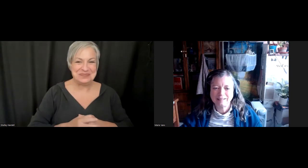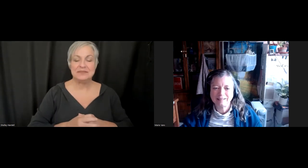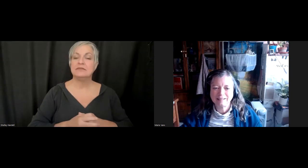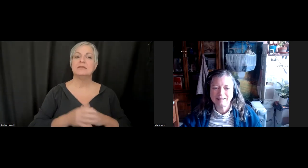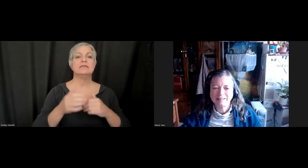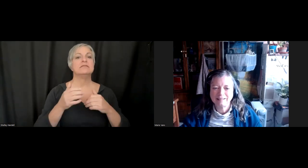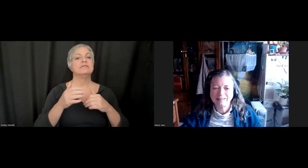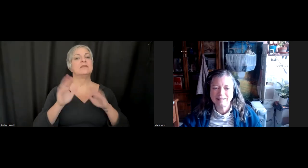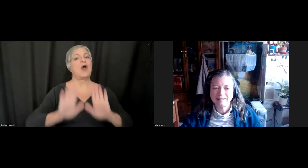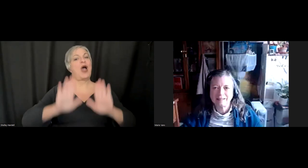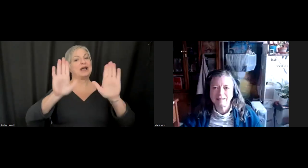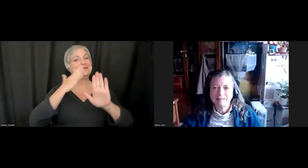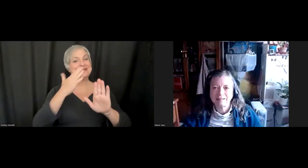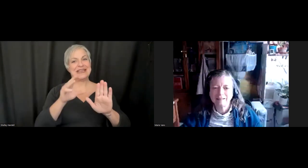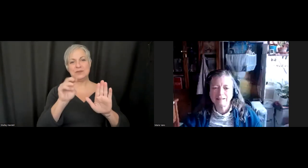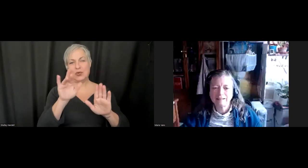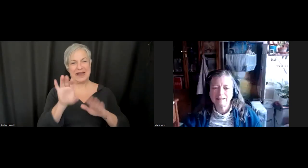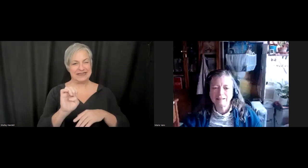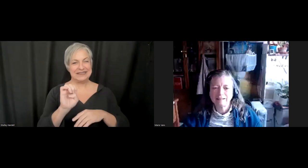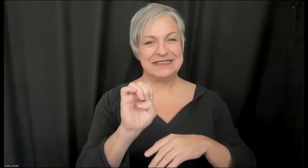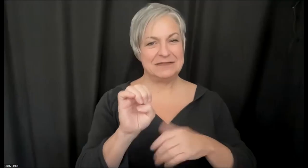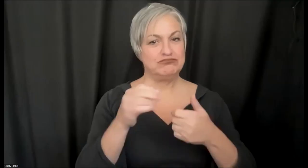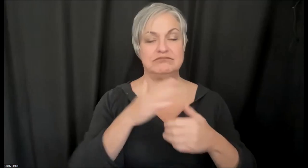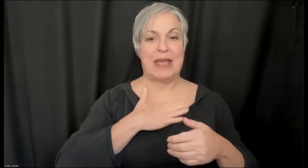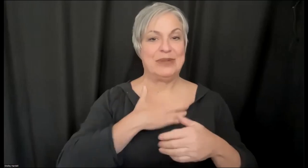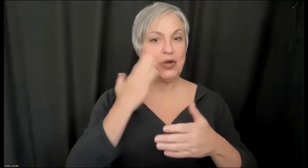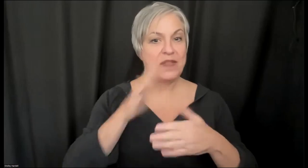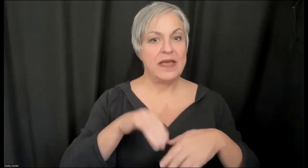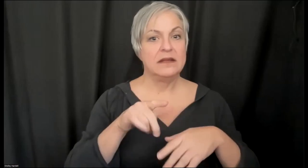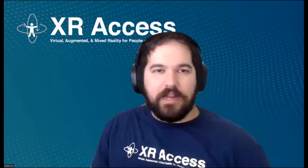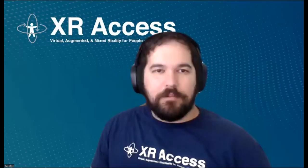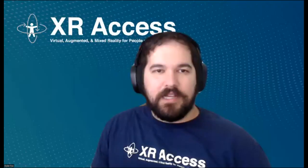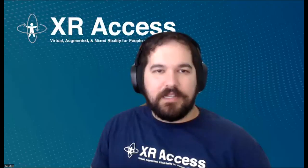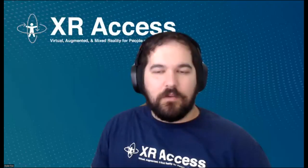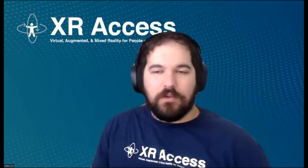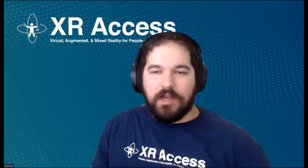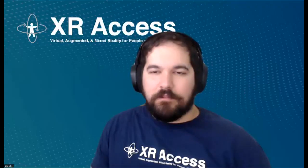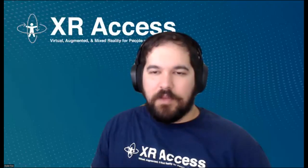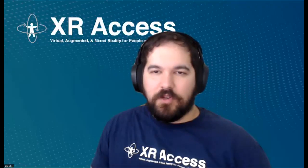really good to know. Is there a website or any place that people